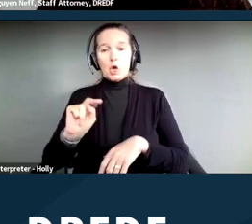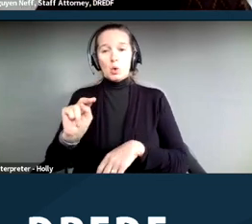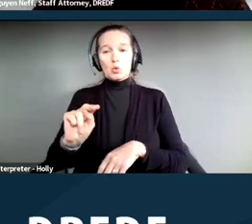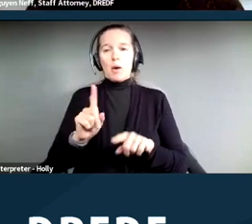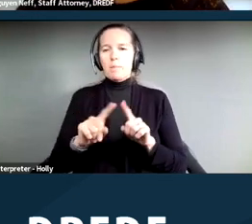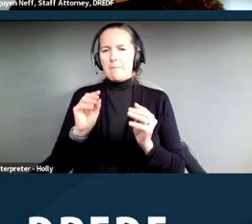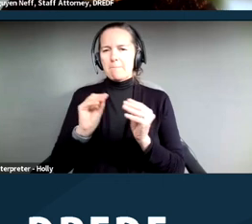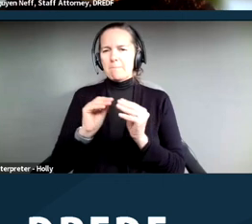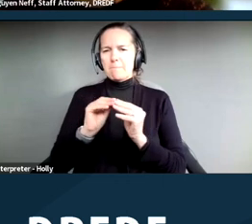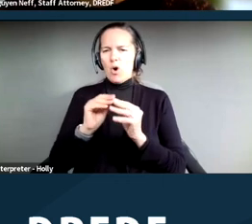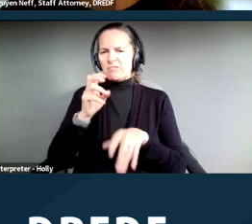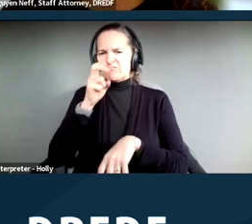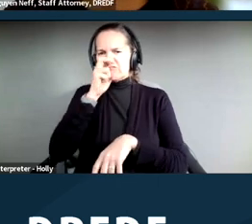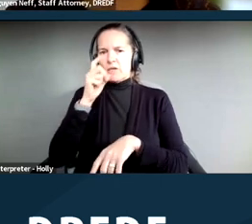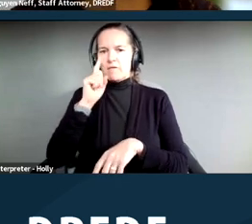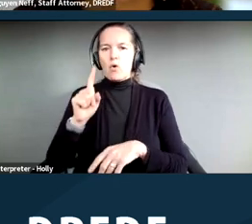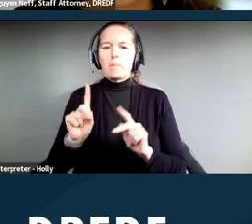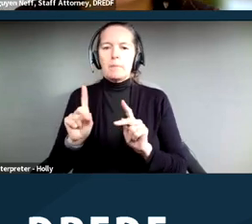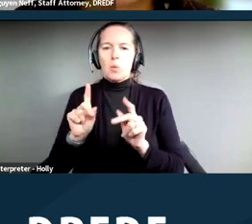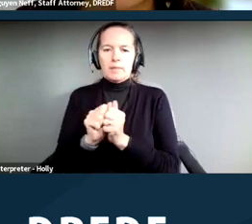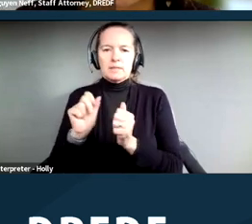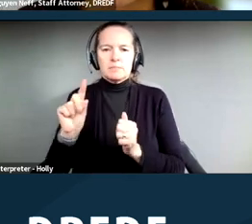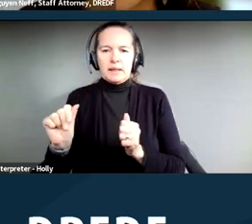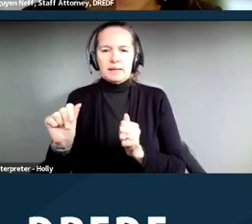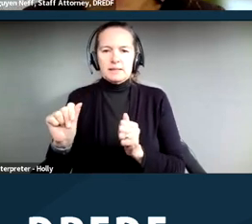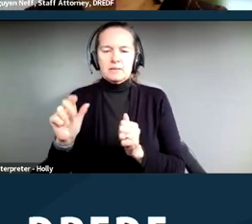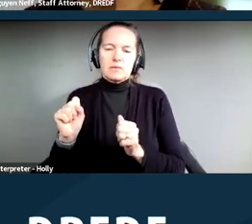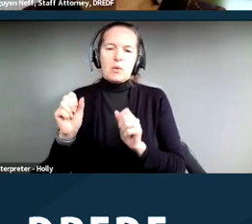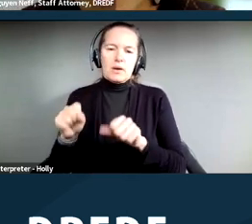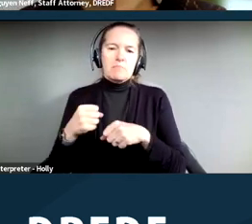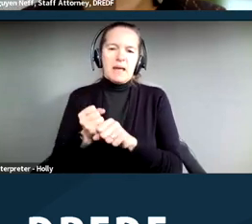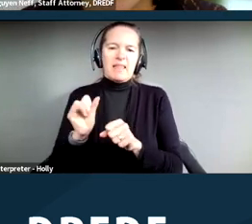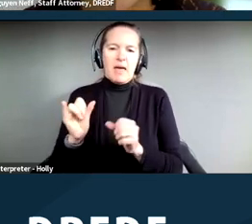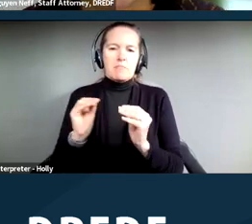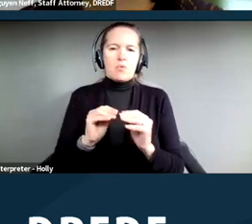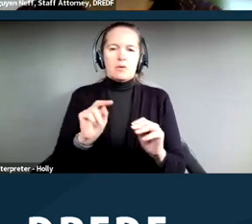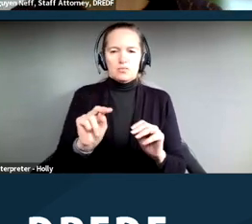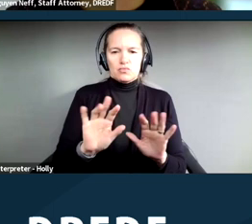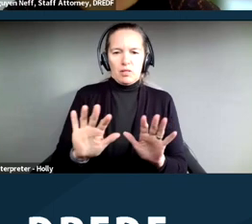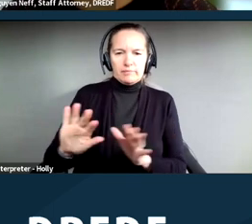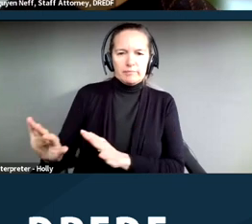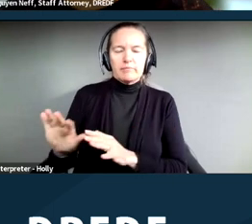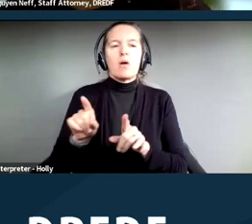A reasonable modification also applies to health and safety regulations. So in the